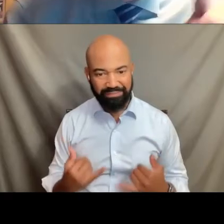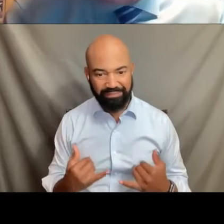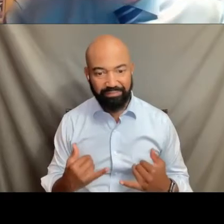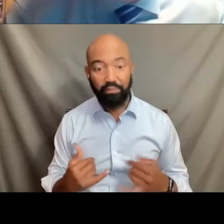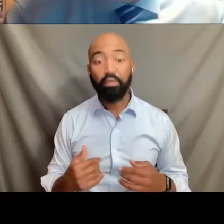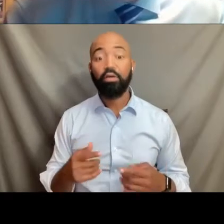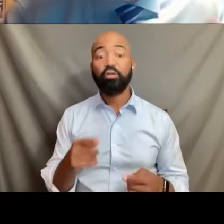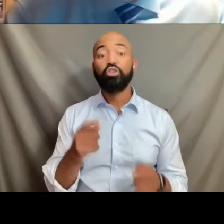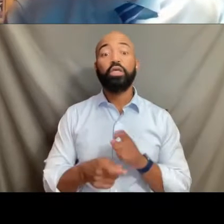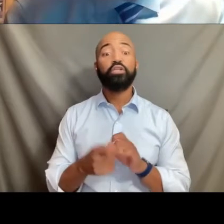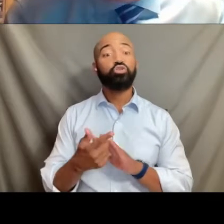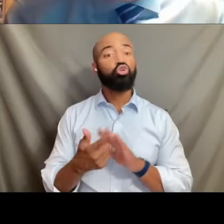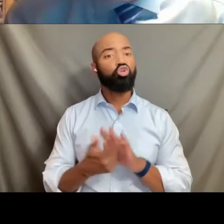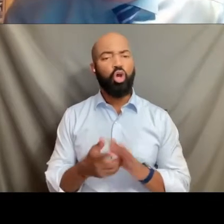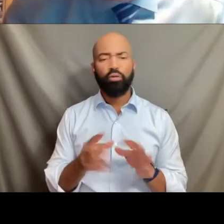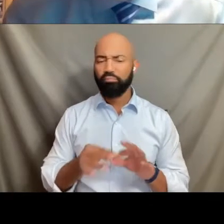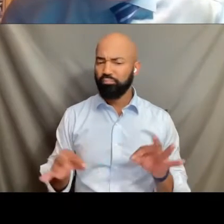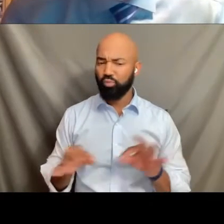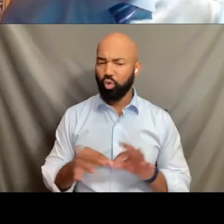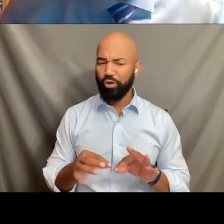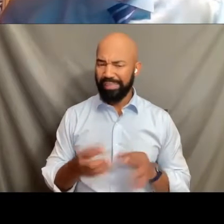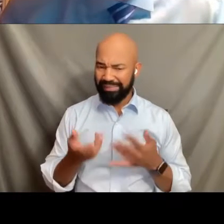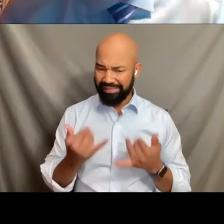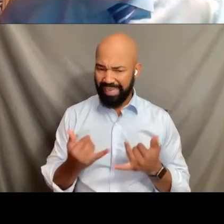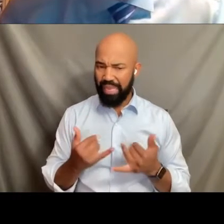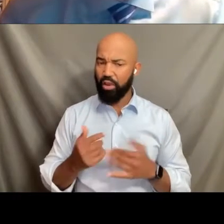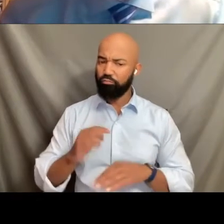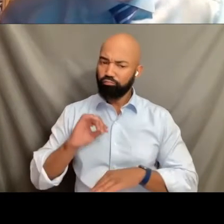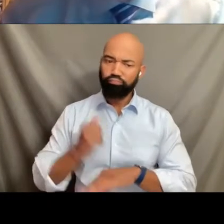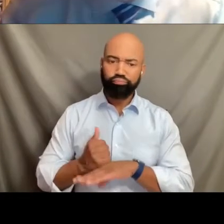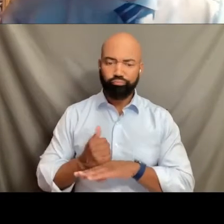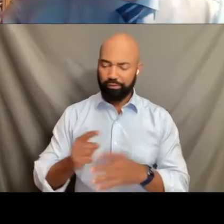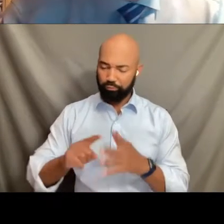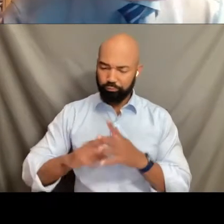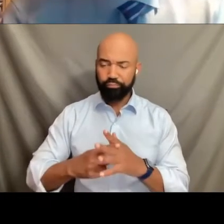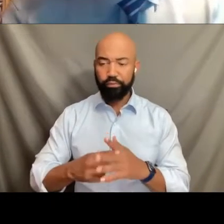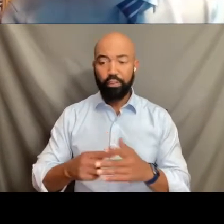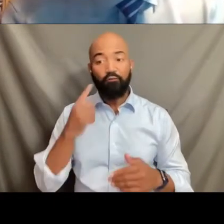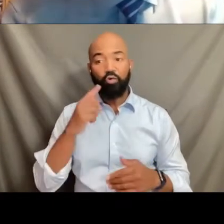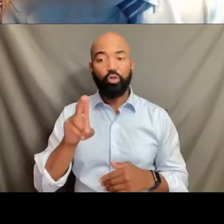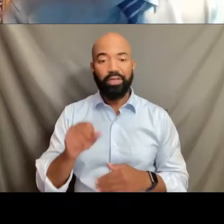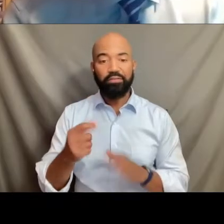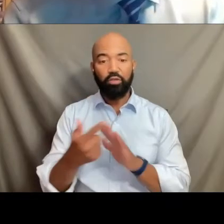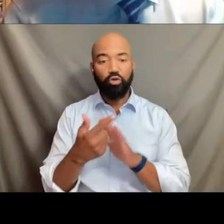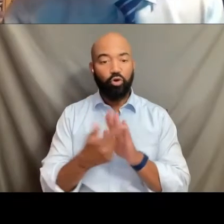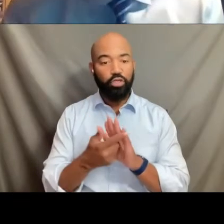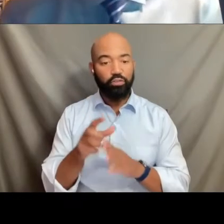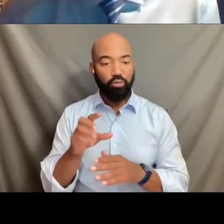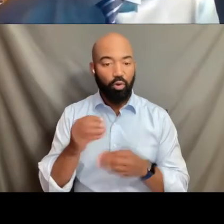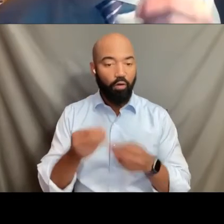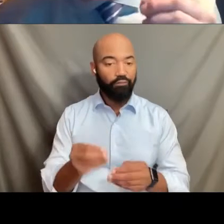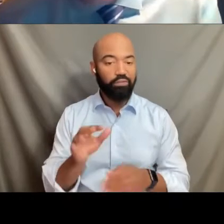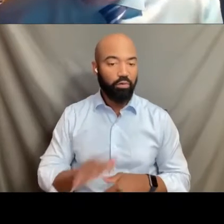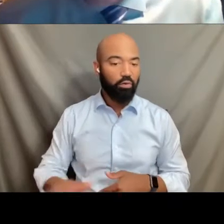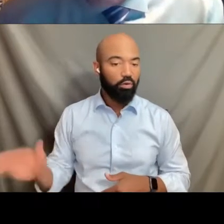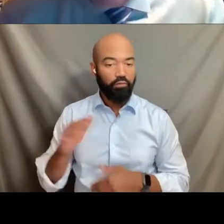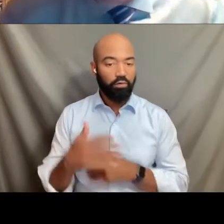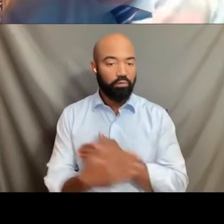and is being implemented to this day by US attorneys offices around the country. Barack Obama also during his term,